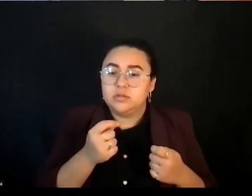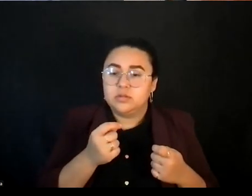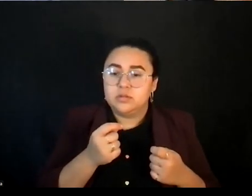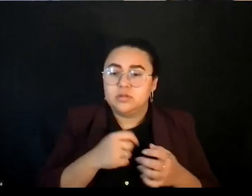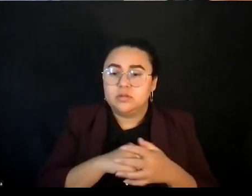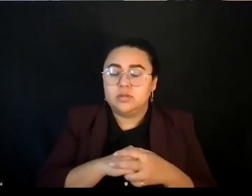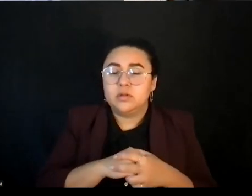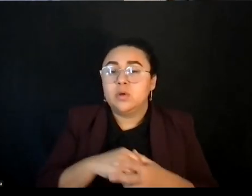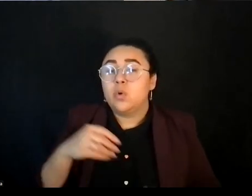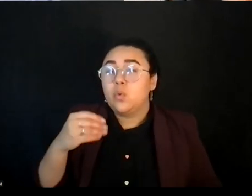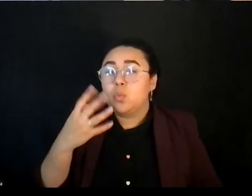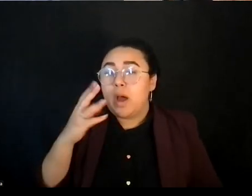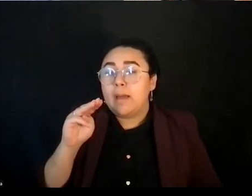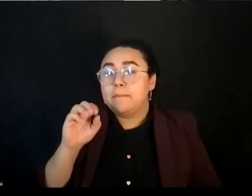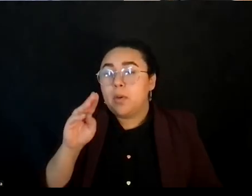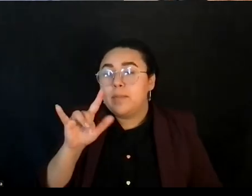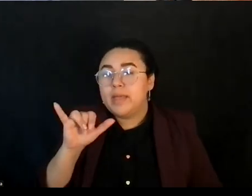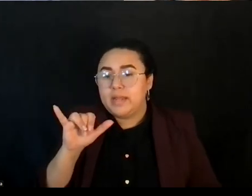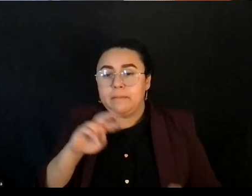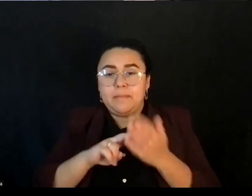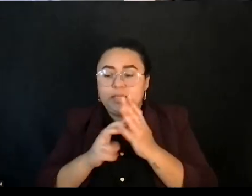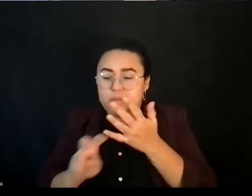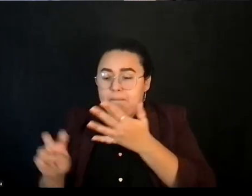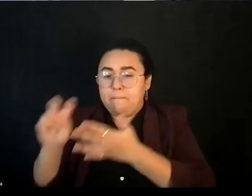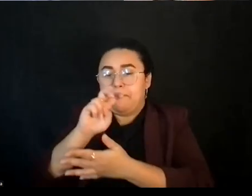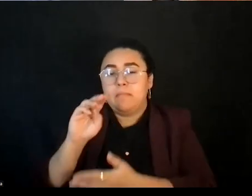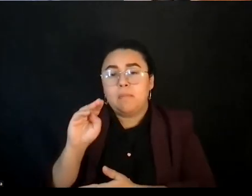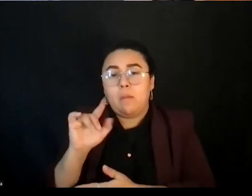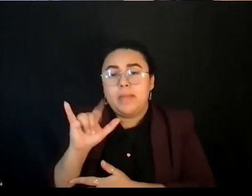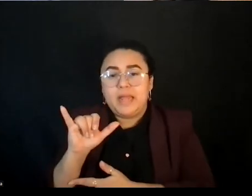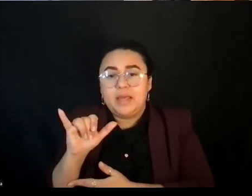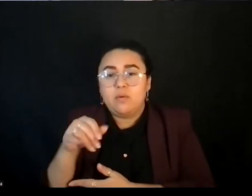The mobility of white people in the United States is the worse in the counties in the